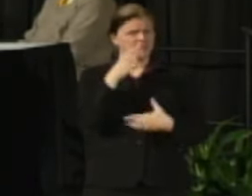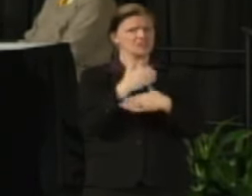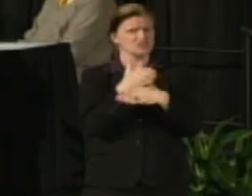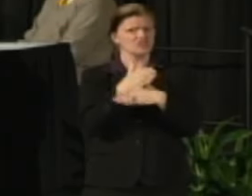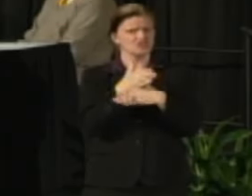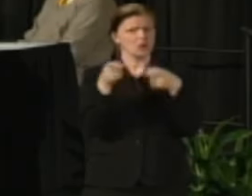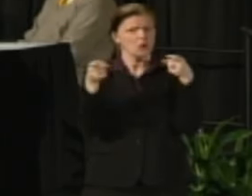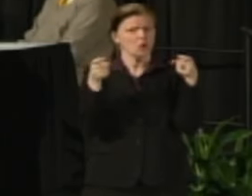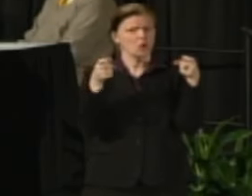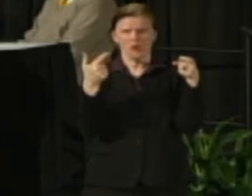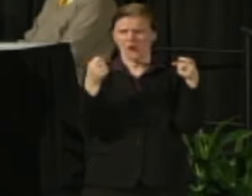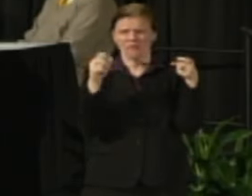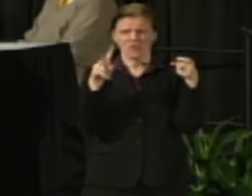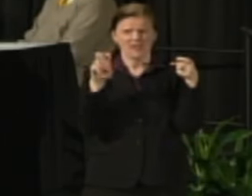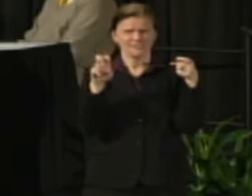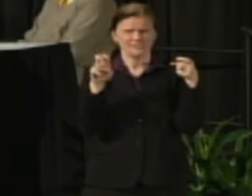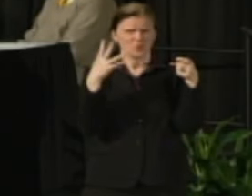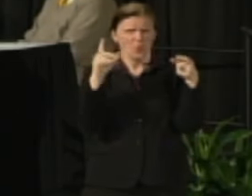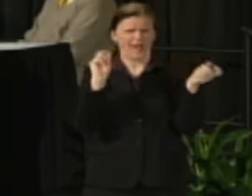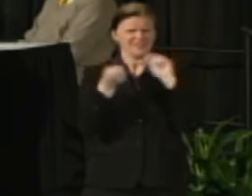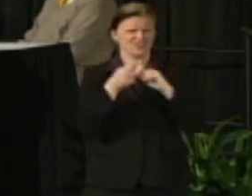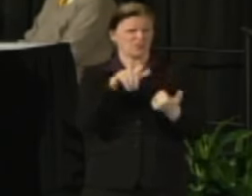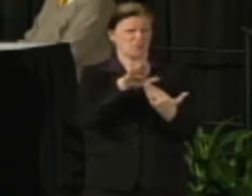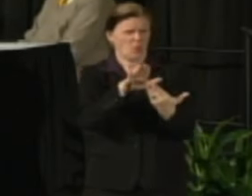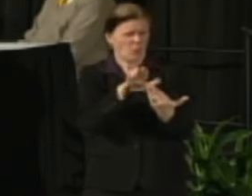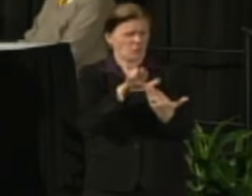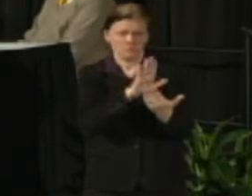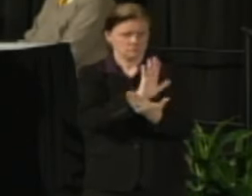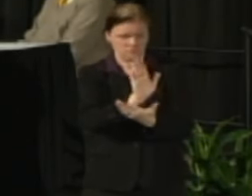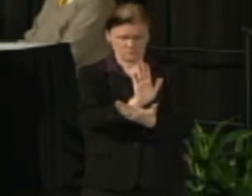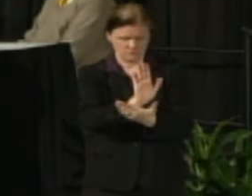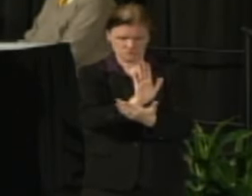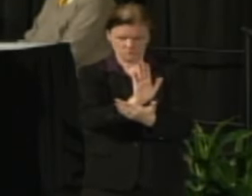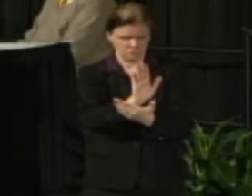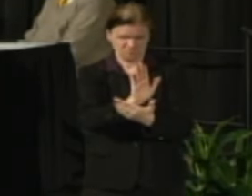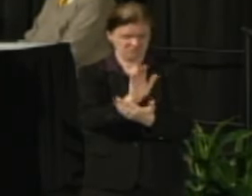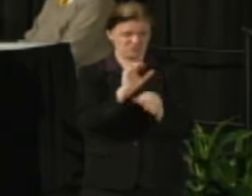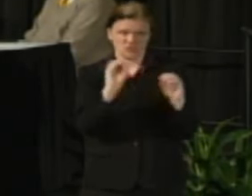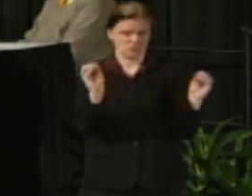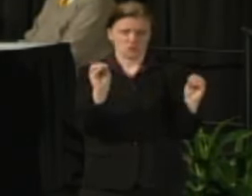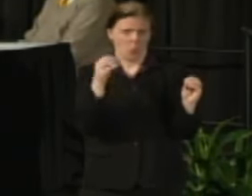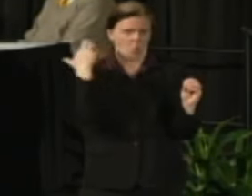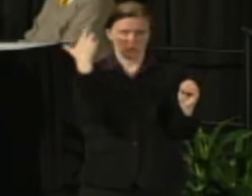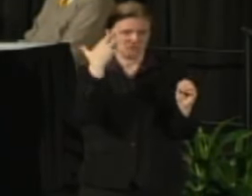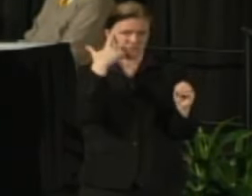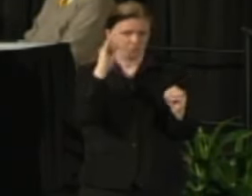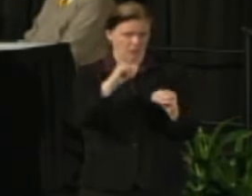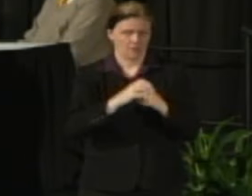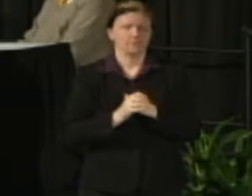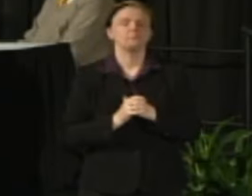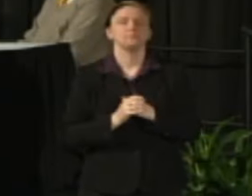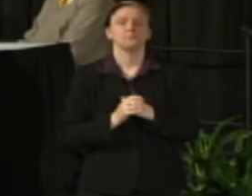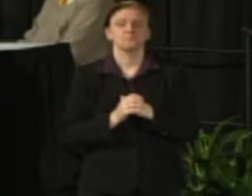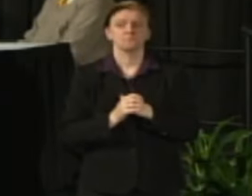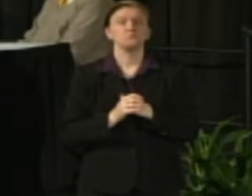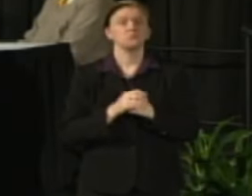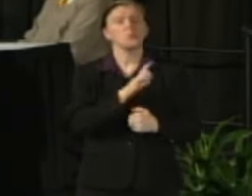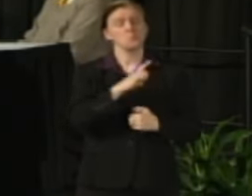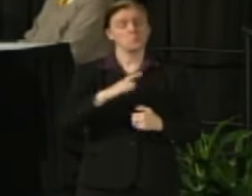Why would we want to do anything different? Why would we want to change that? I simply don't see the logic for that and people listen when they're asking